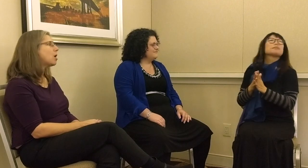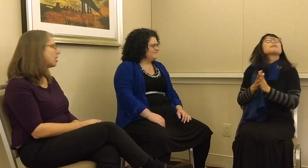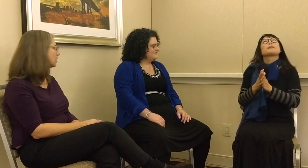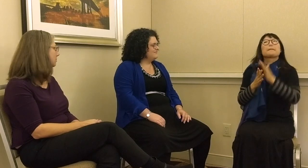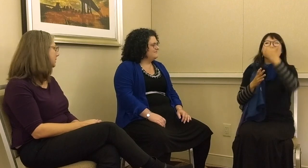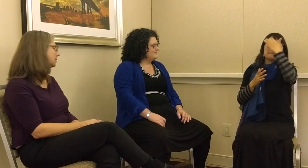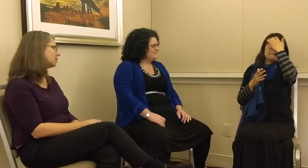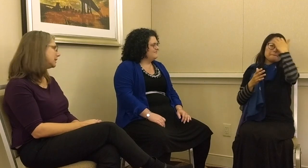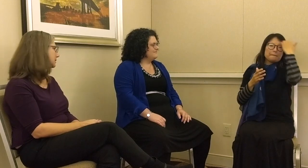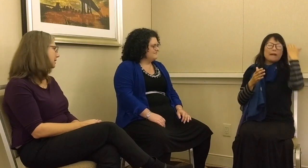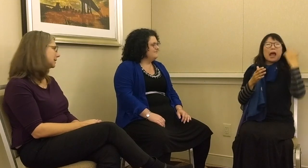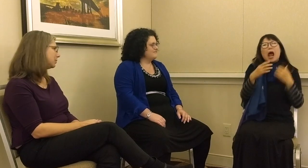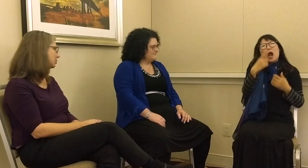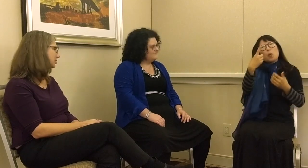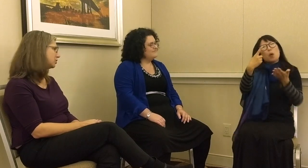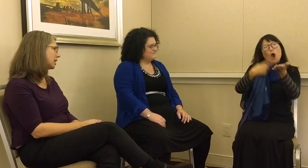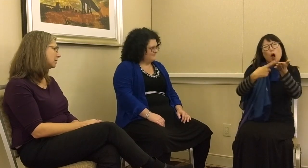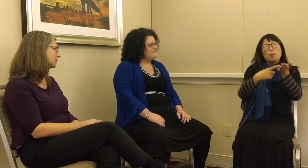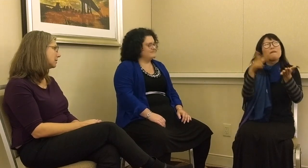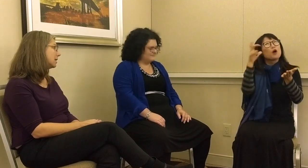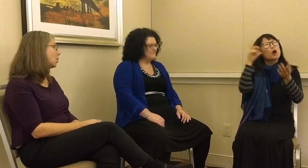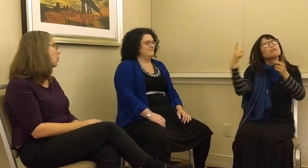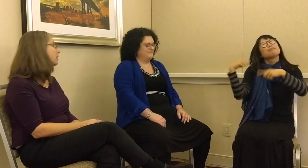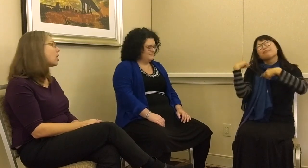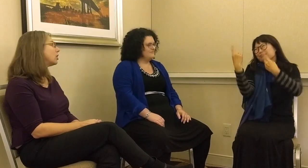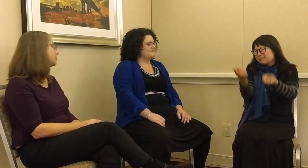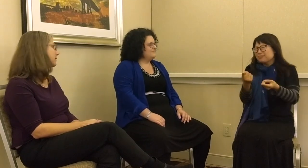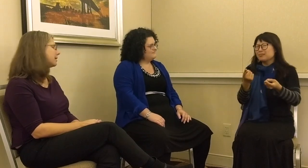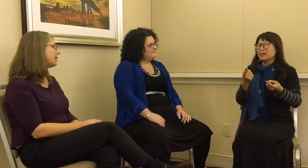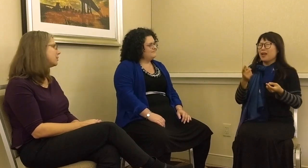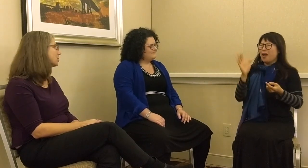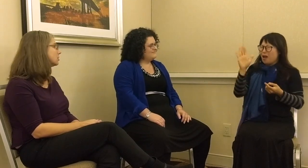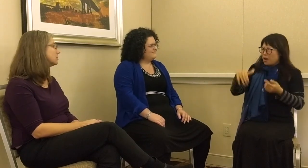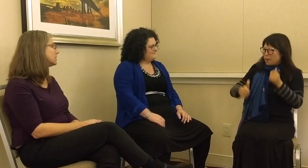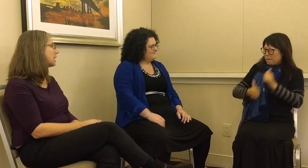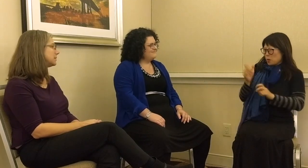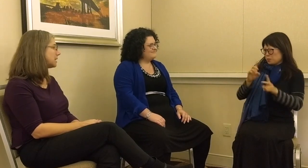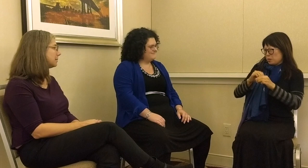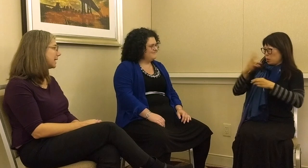harm in learning sign language as a child. One argument that I’ve heard time and time